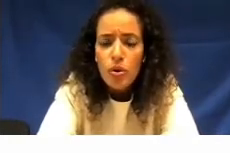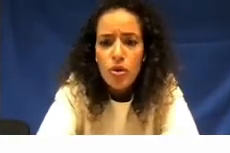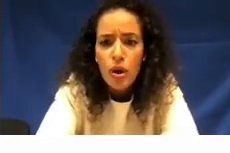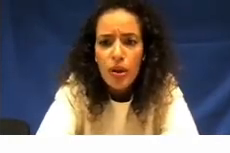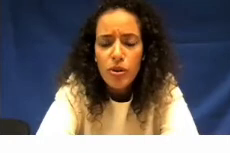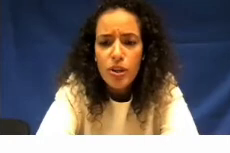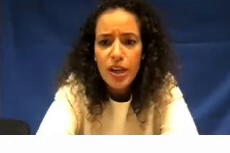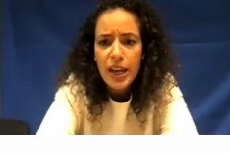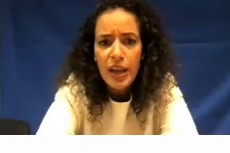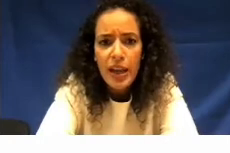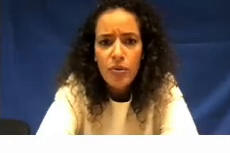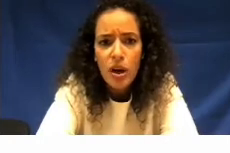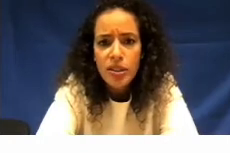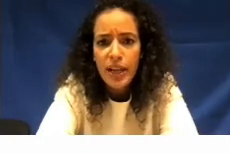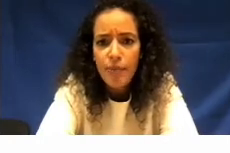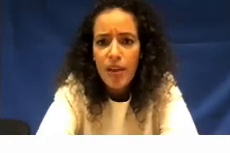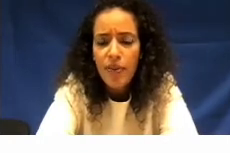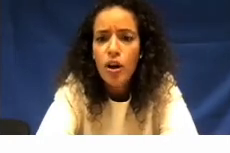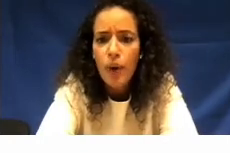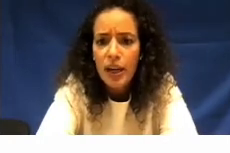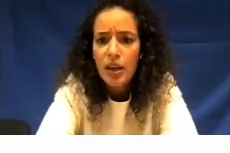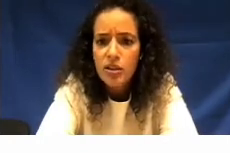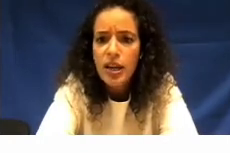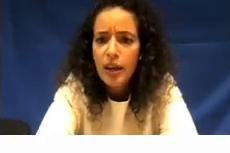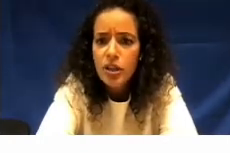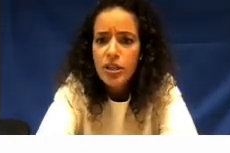so there was a question here it was asking me if i know any other sign languages